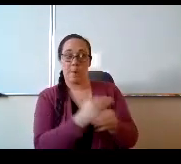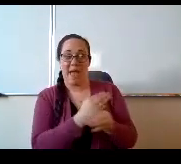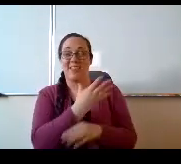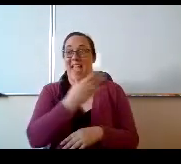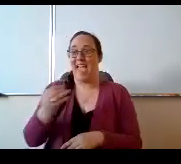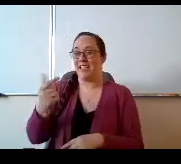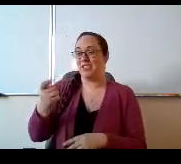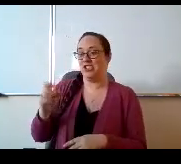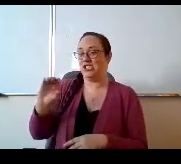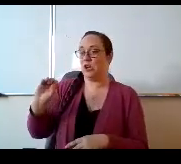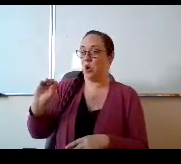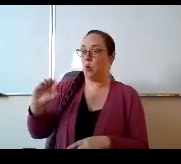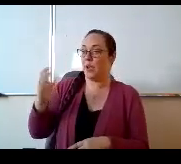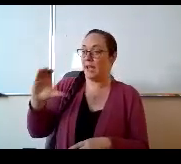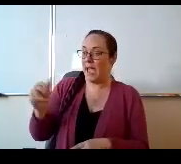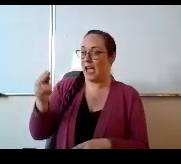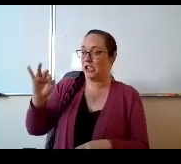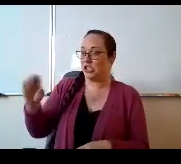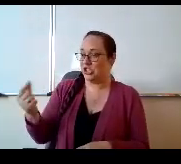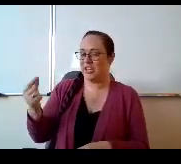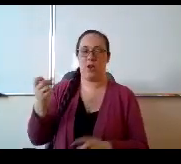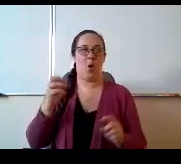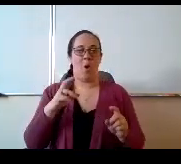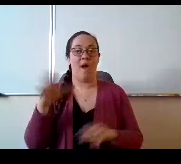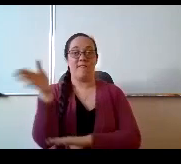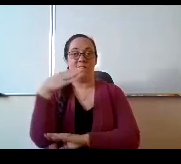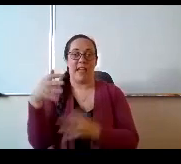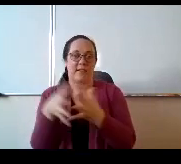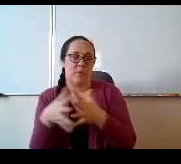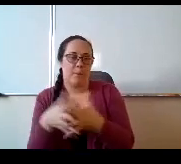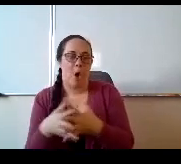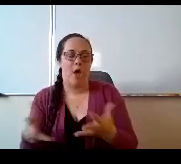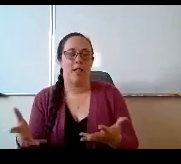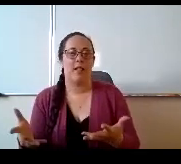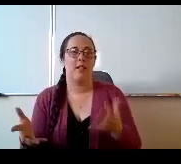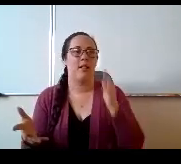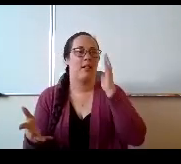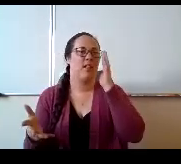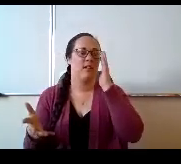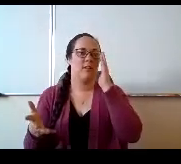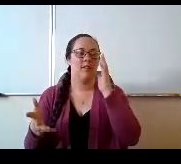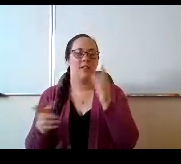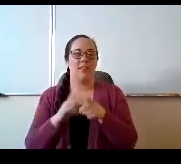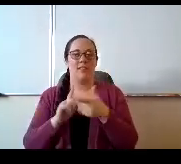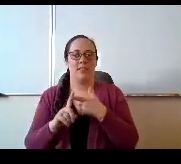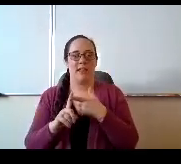You get to play Flag football because we're going to be able to do that then then we would have people signing up for it.